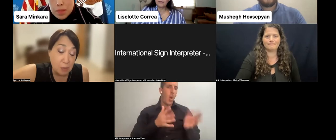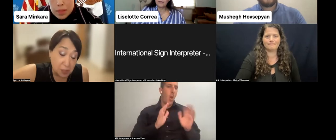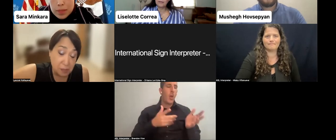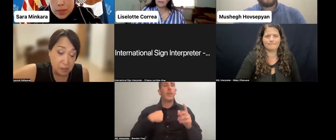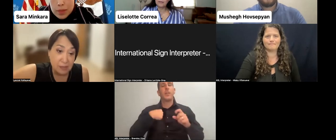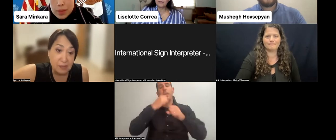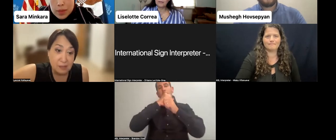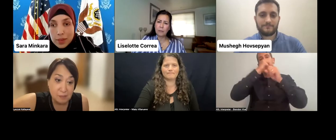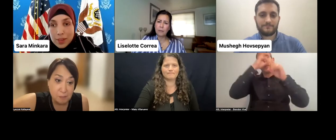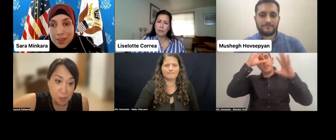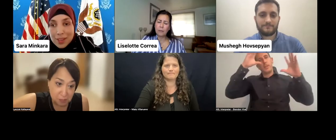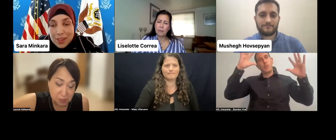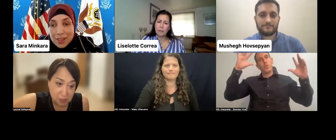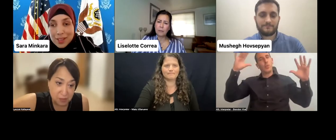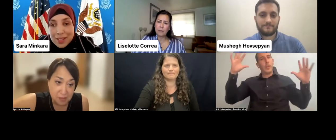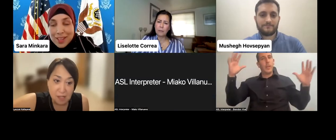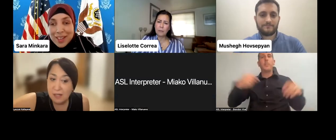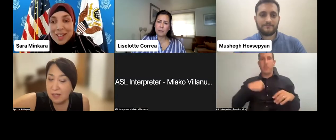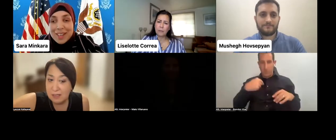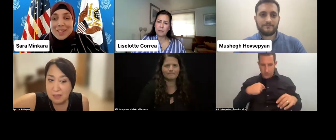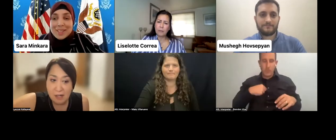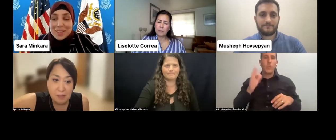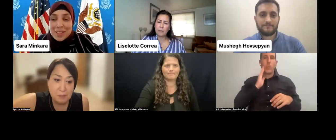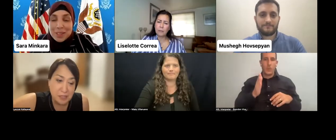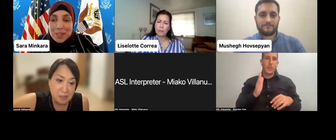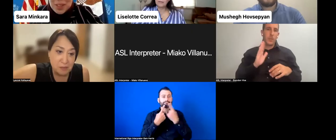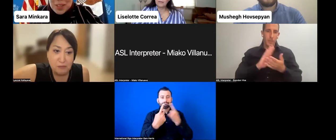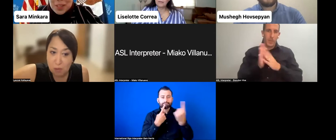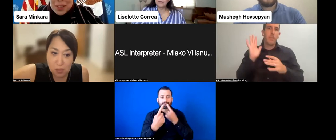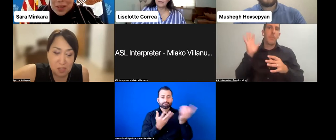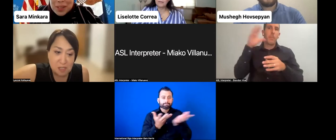will be a parliamentarian and I bring the voices